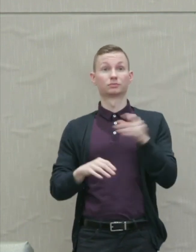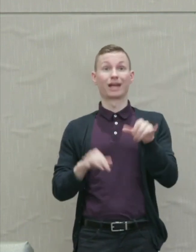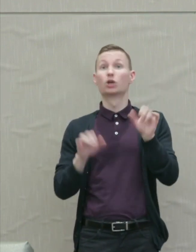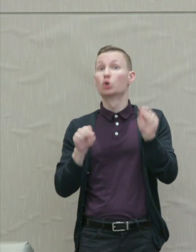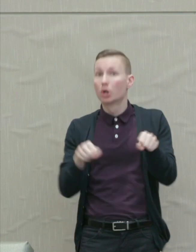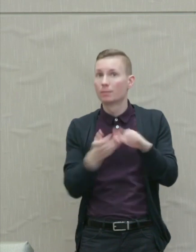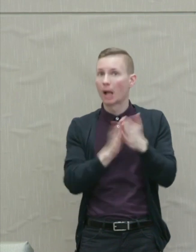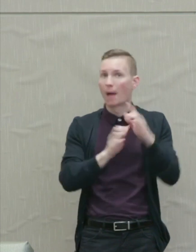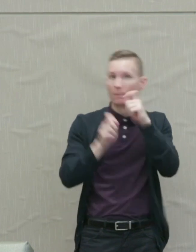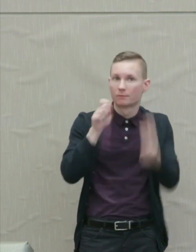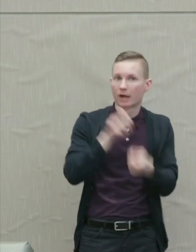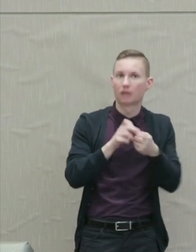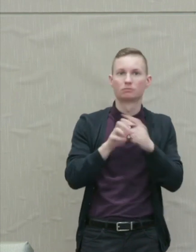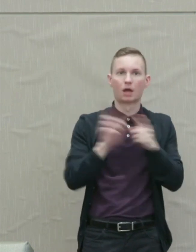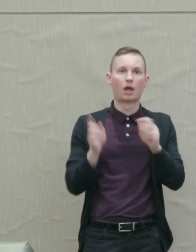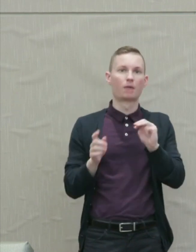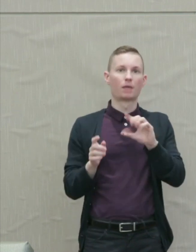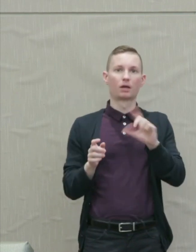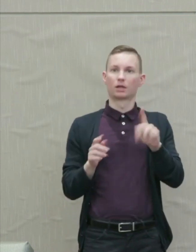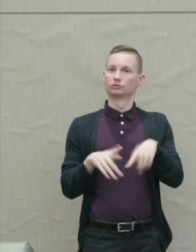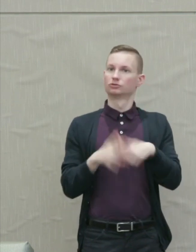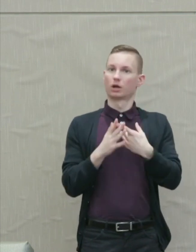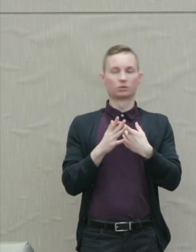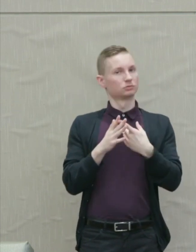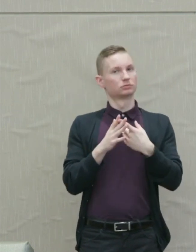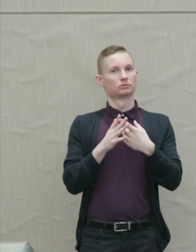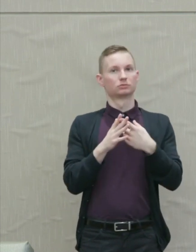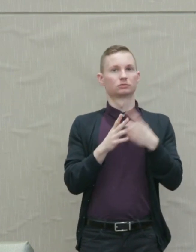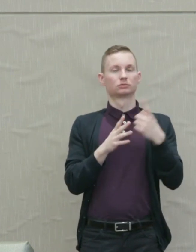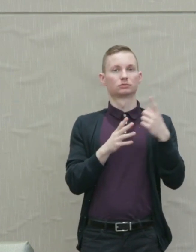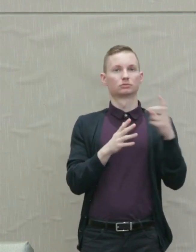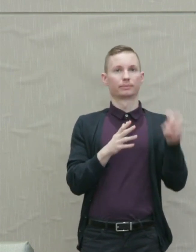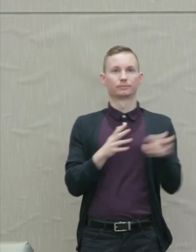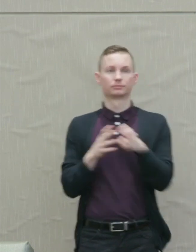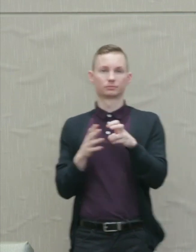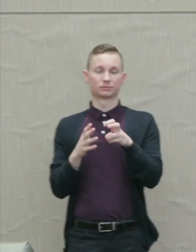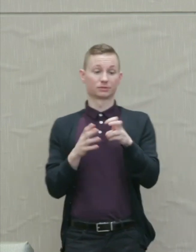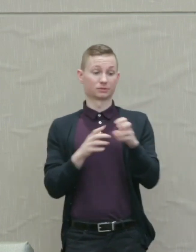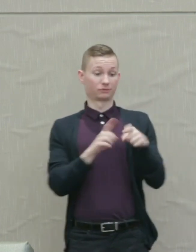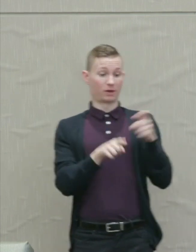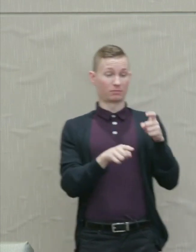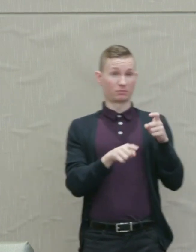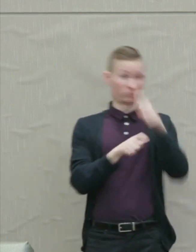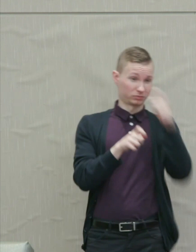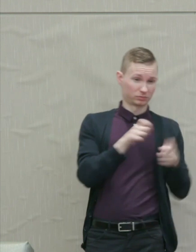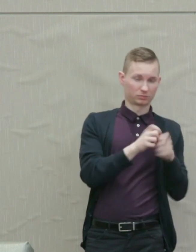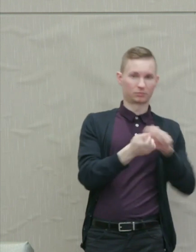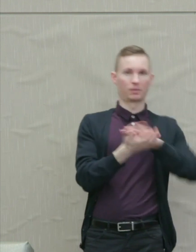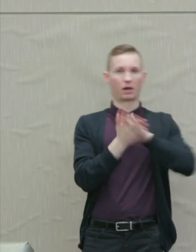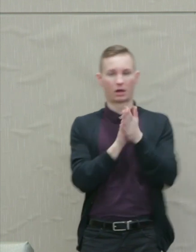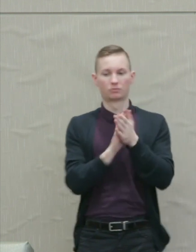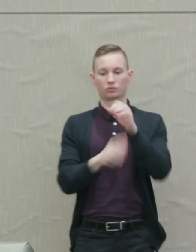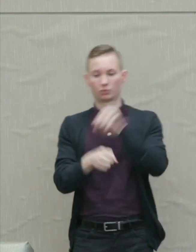But King gets to work right away reshaping retributivism into work and hope.